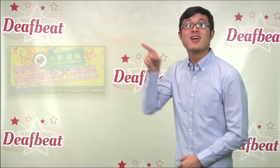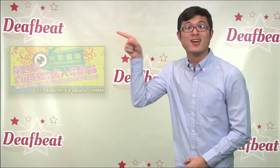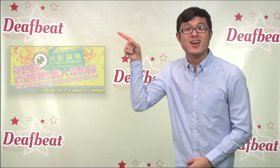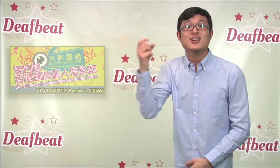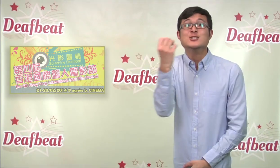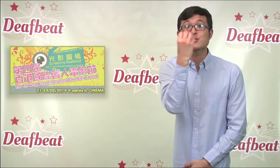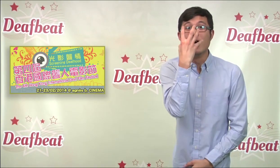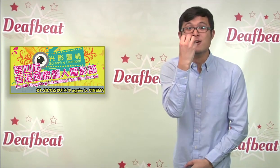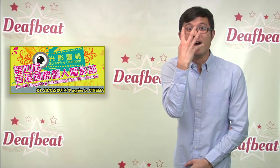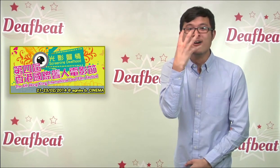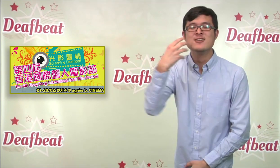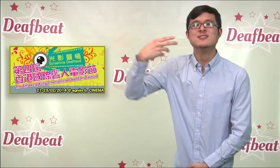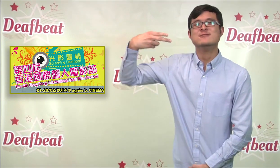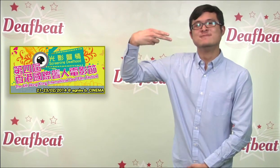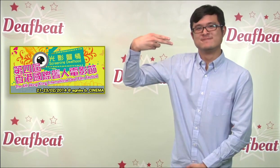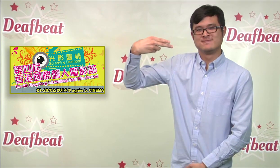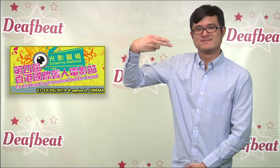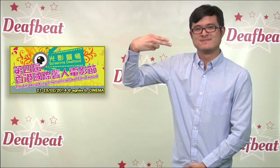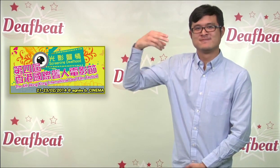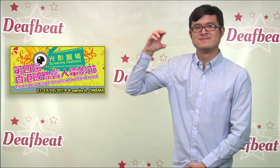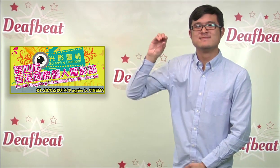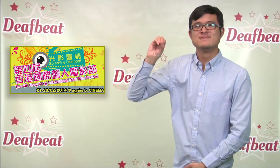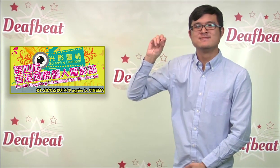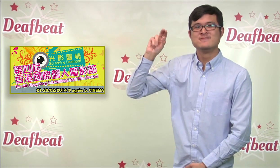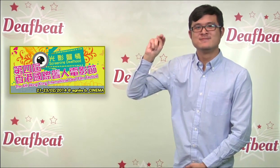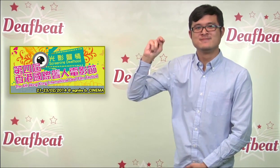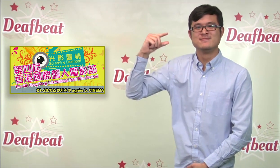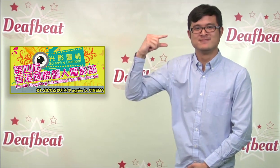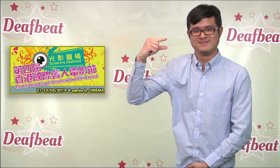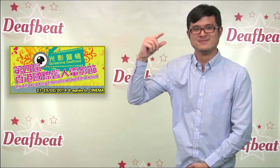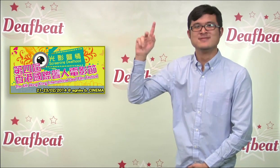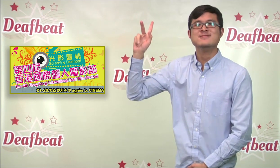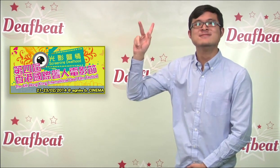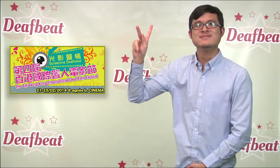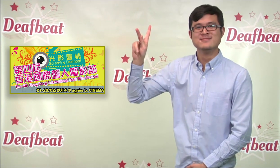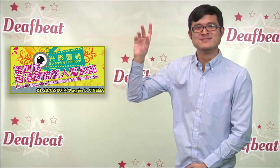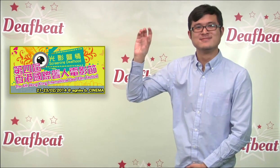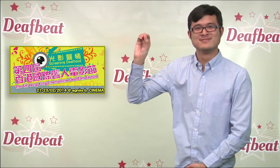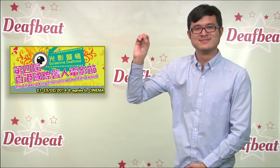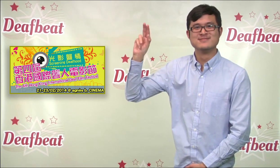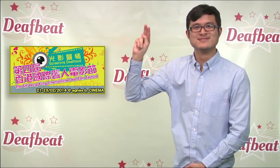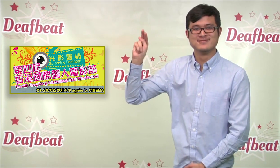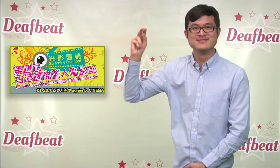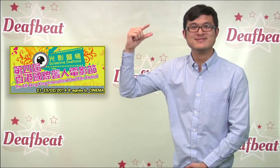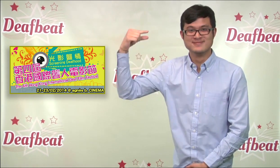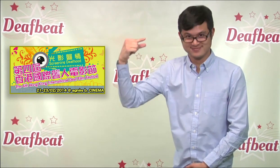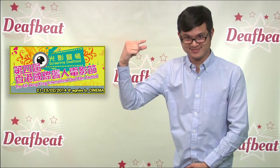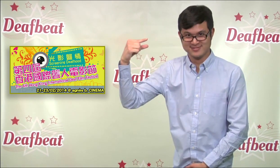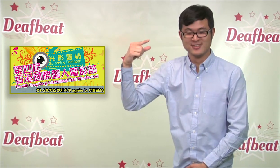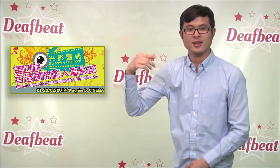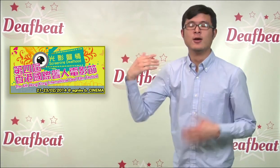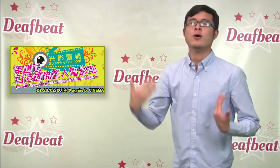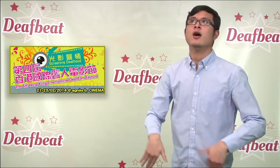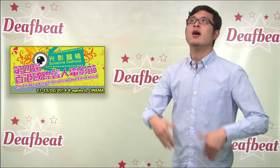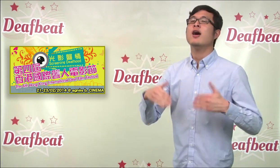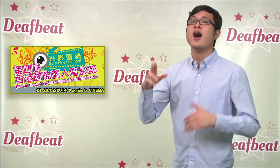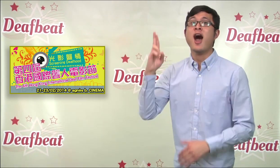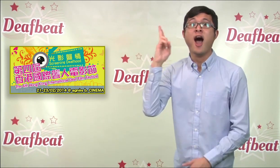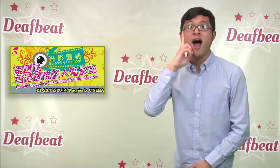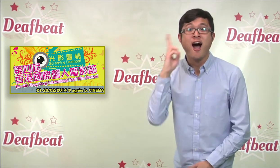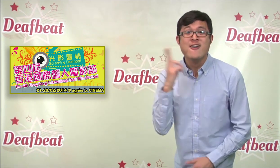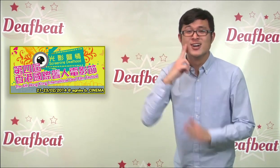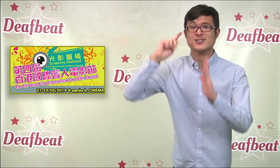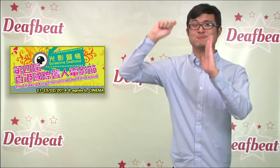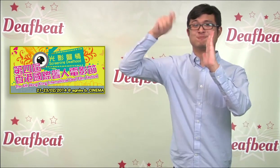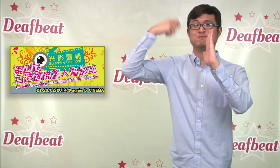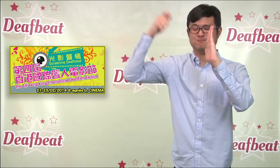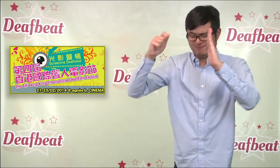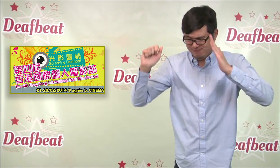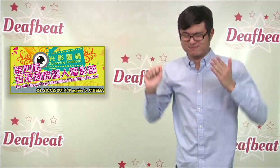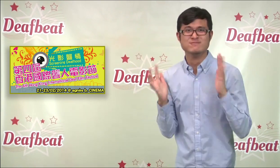The Hong Kong International Deaf Film Festival hosted